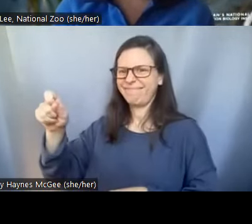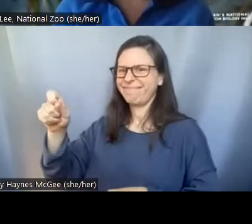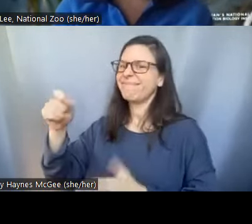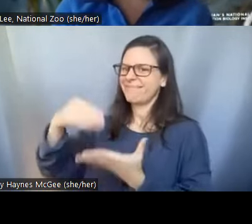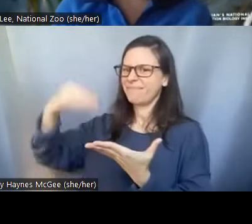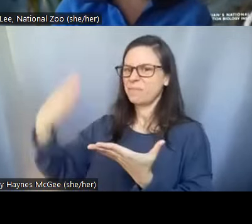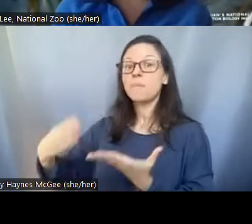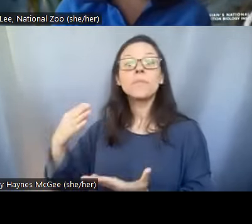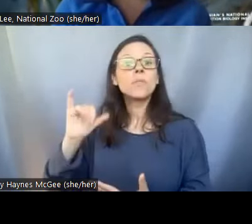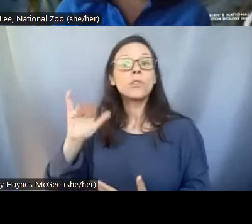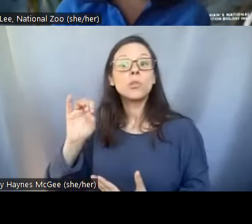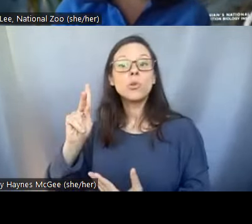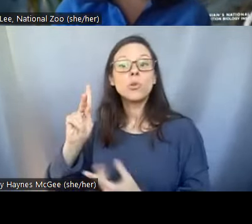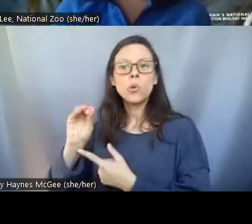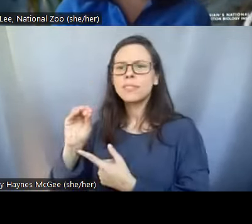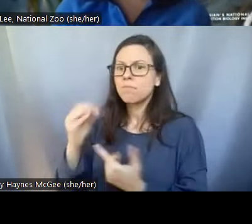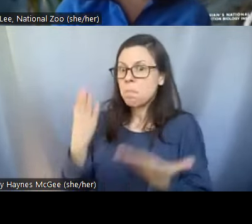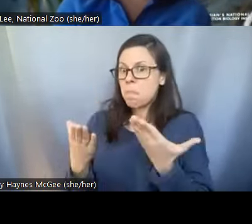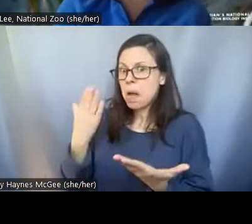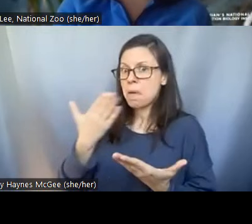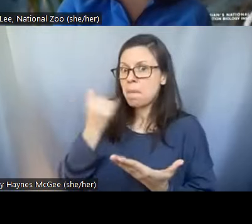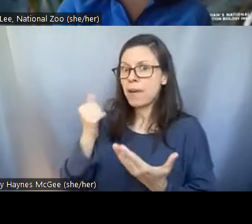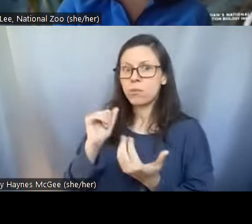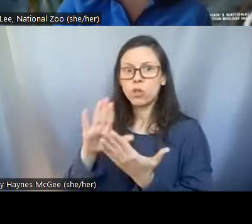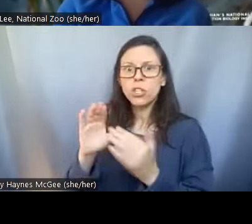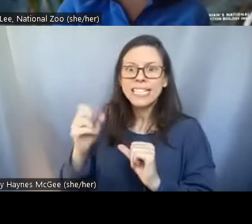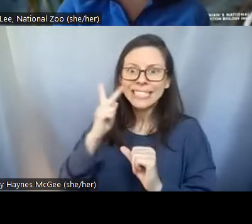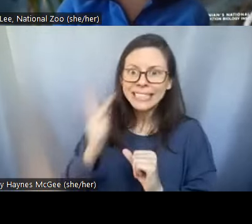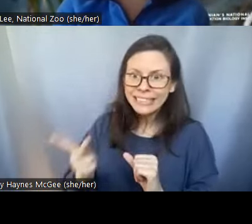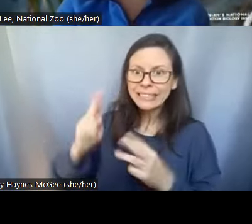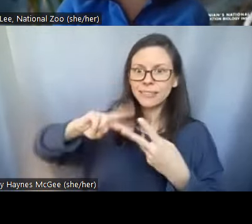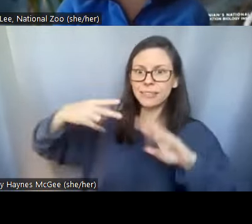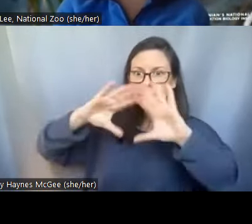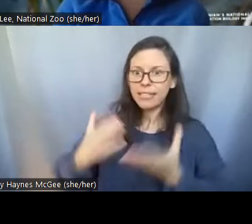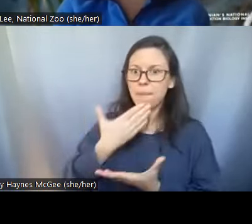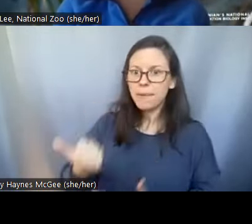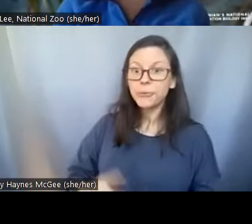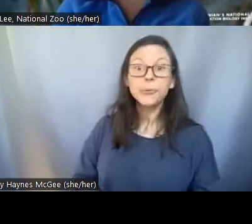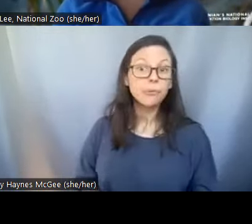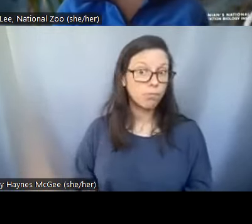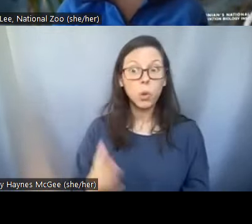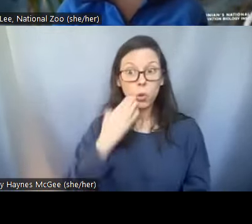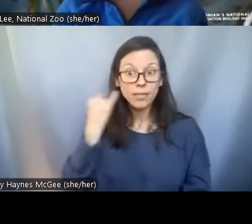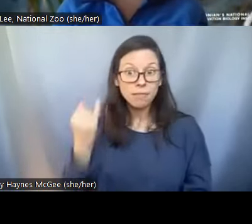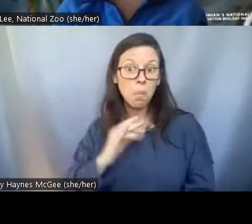another way to really see the DNA. That's a really great idea um and I just you mentioned earlier